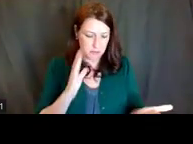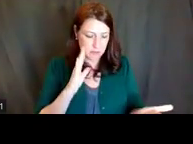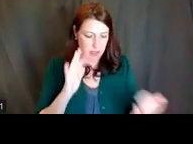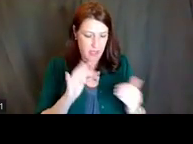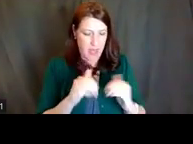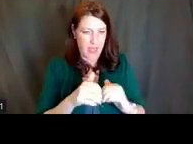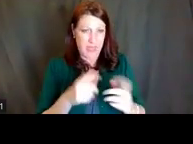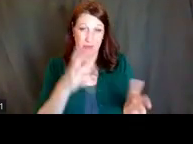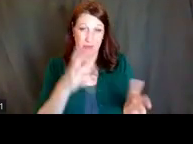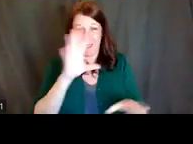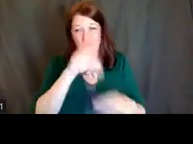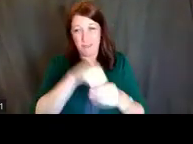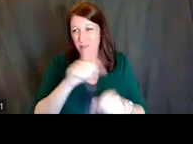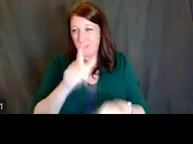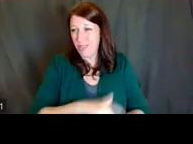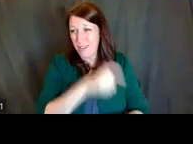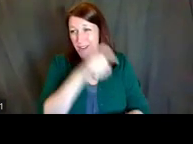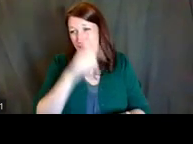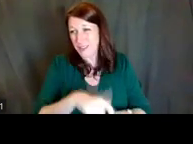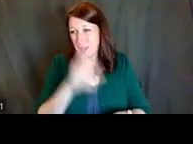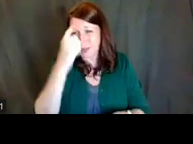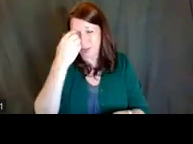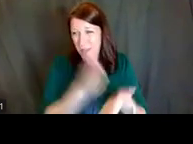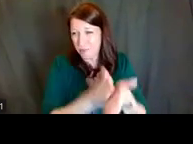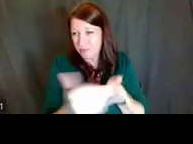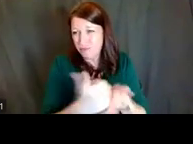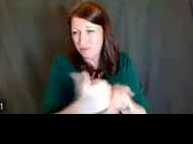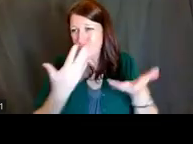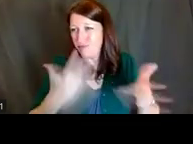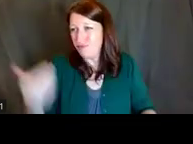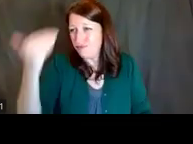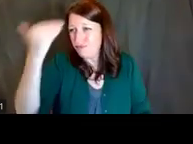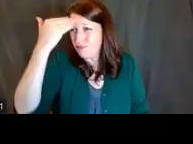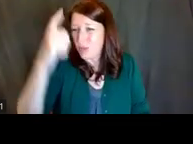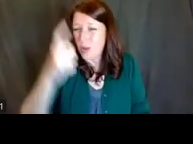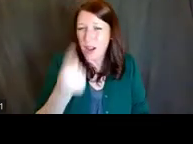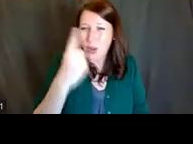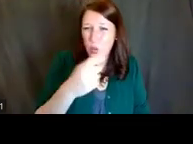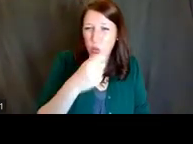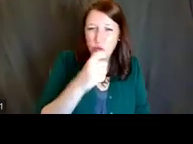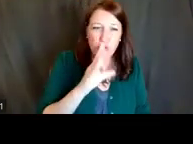So based on your research areas of interest, they probably understand who you should be speaking with, and when.